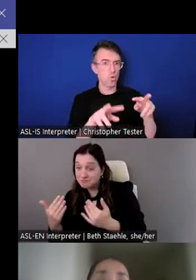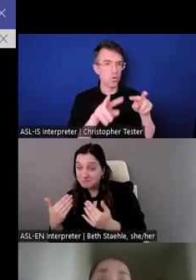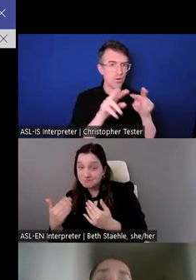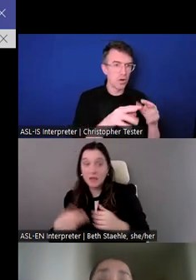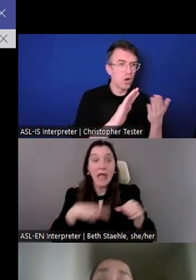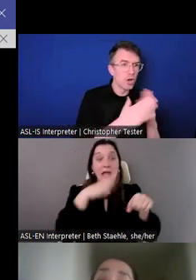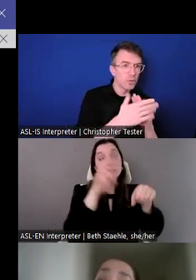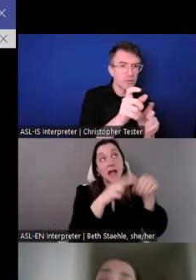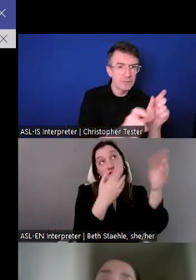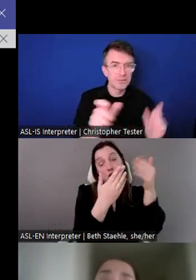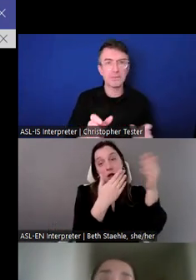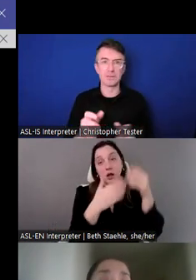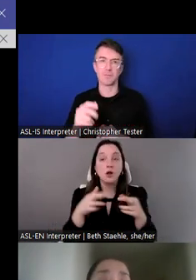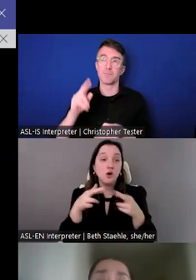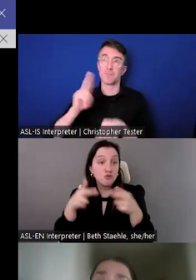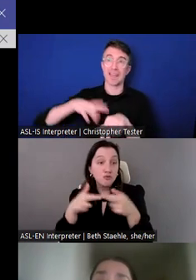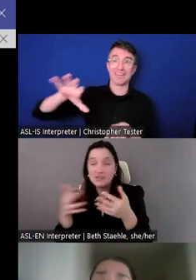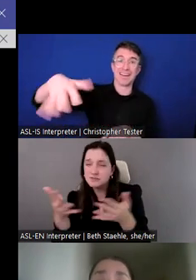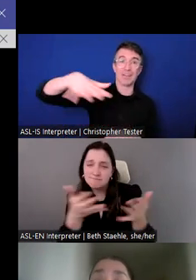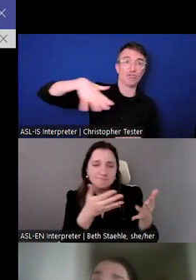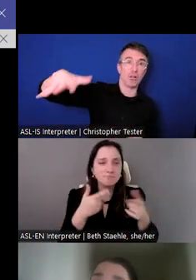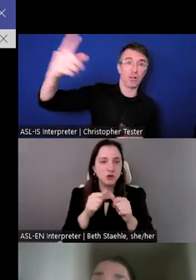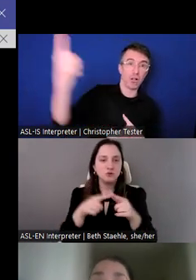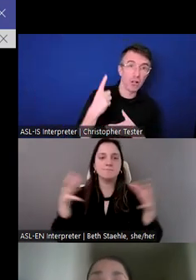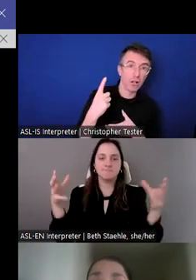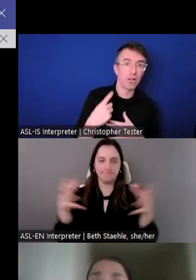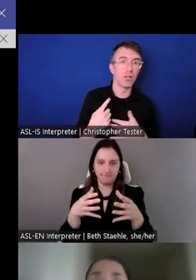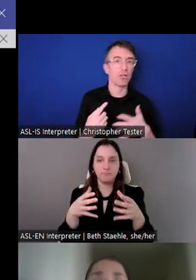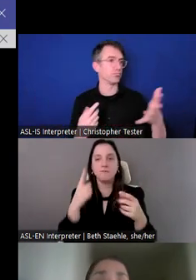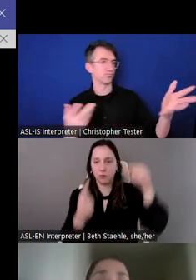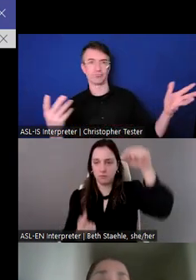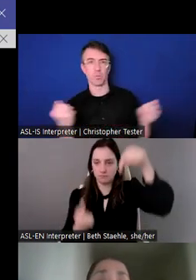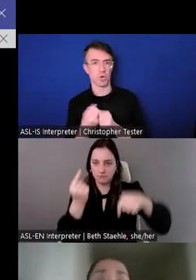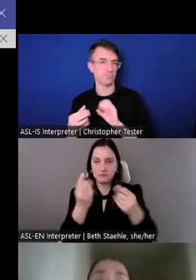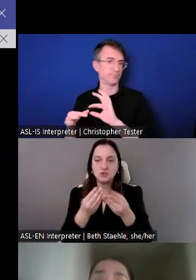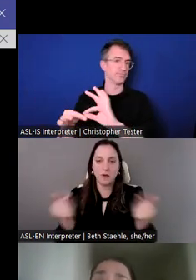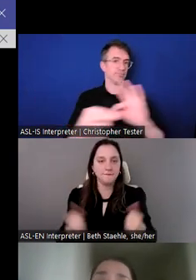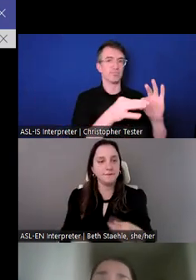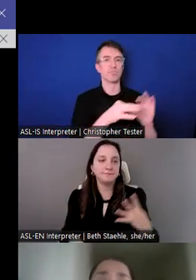We partner with stakeholders around the world to research, support, and advance strategies